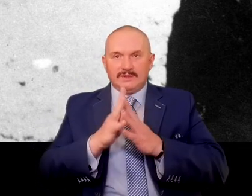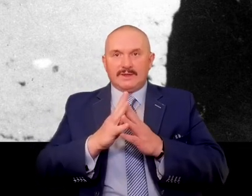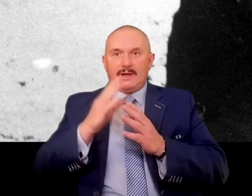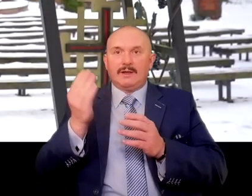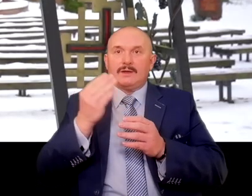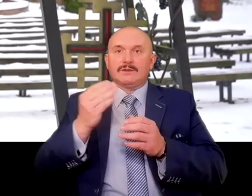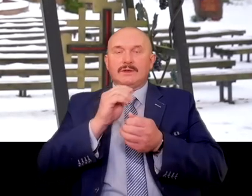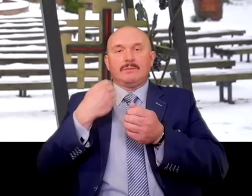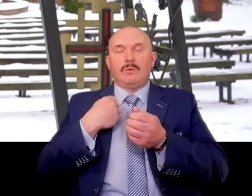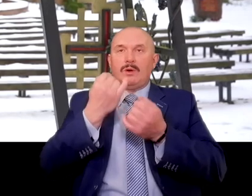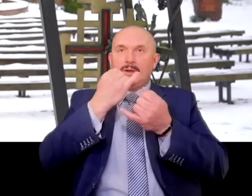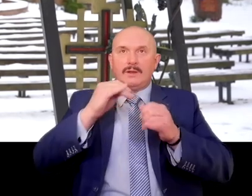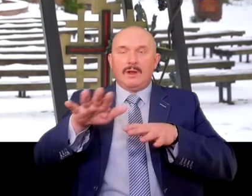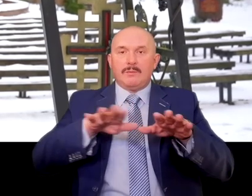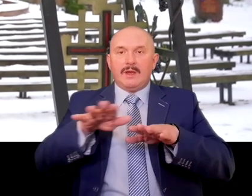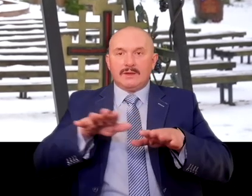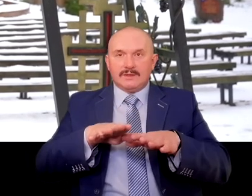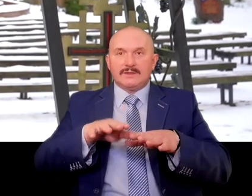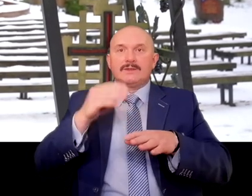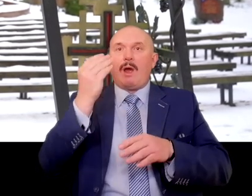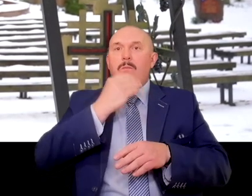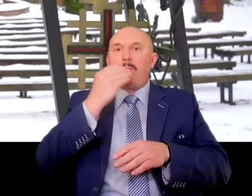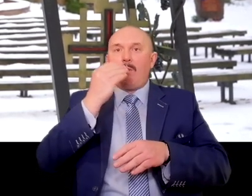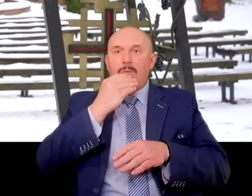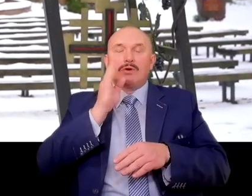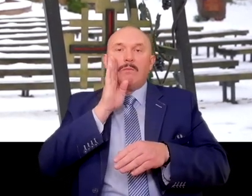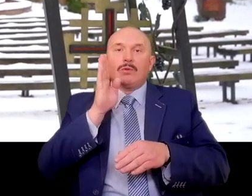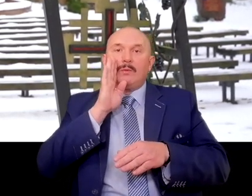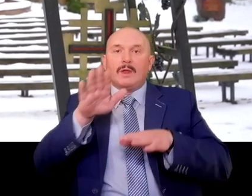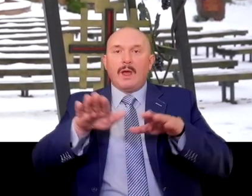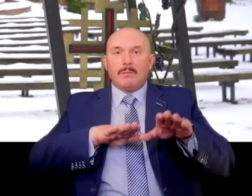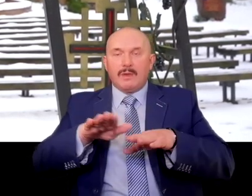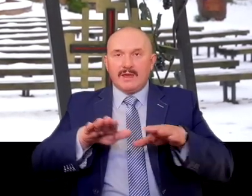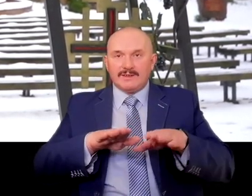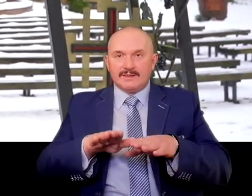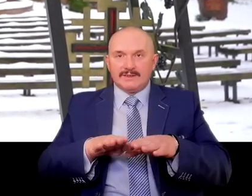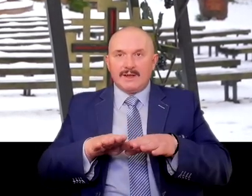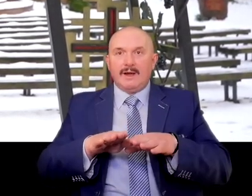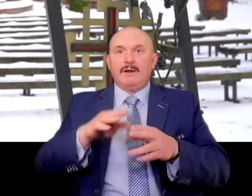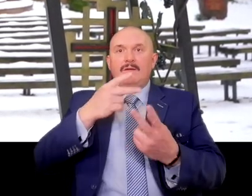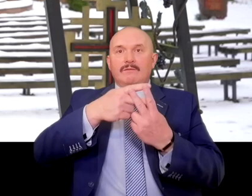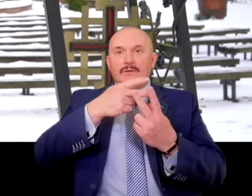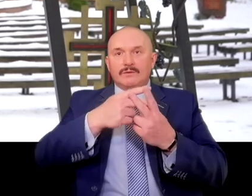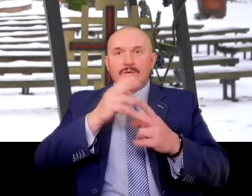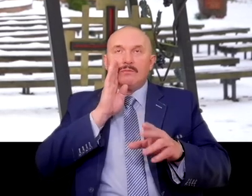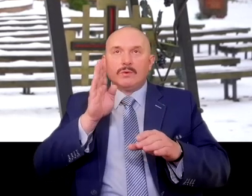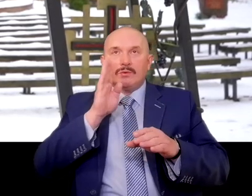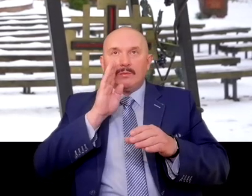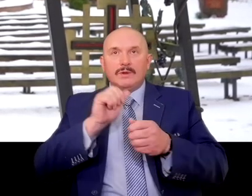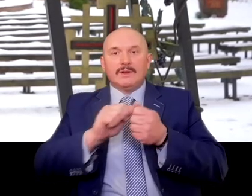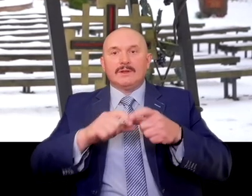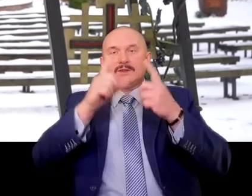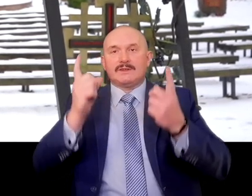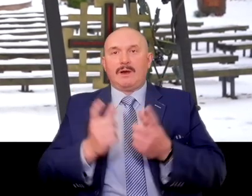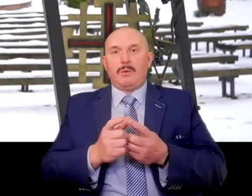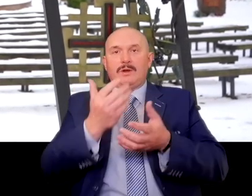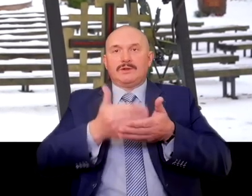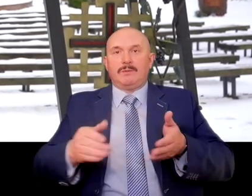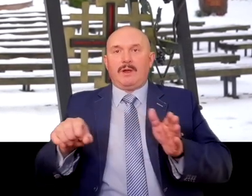Such places can be found on the whole territory of the lands later incorporated into the Reich,